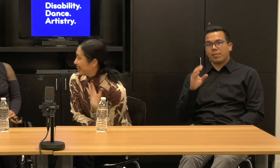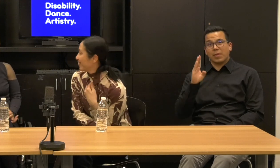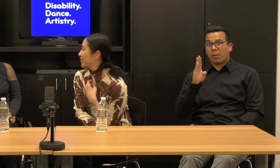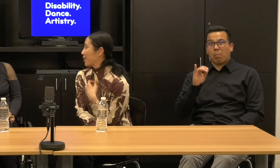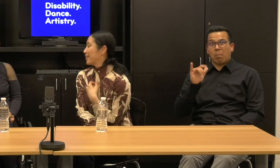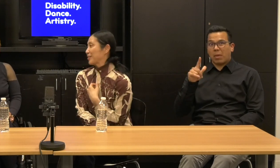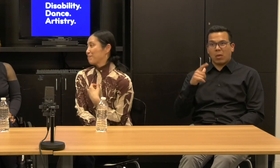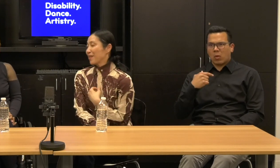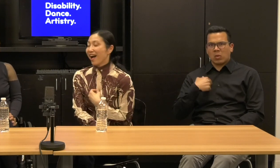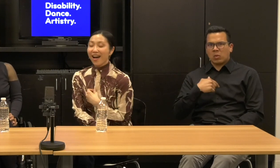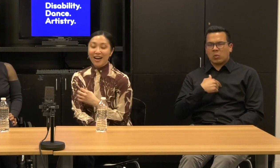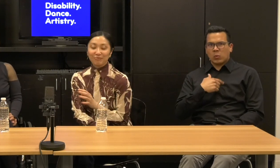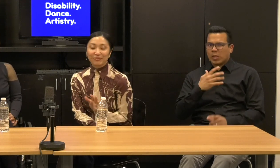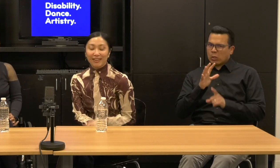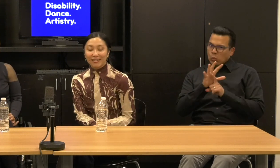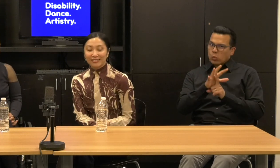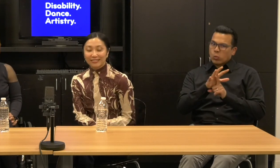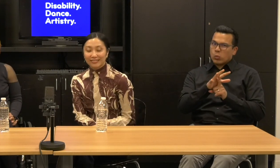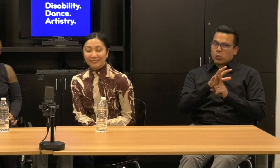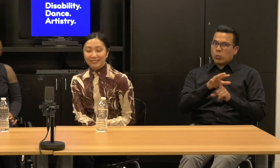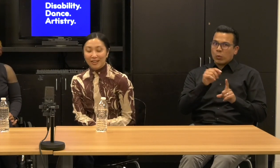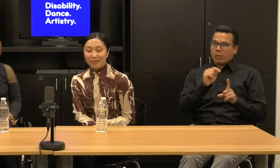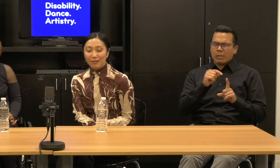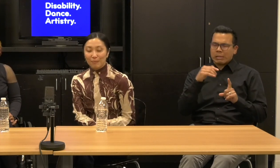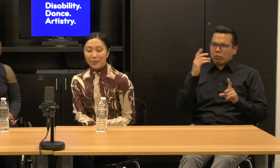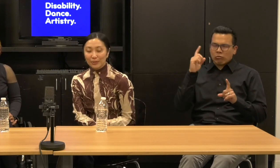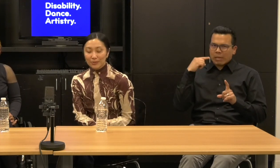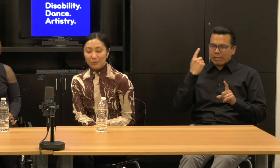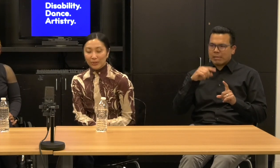It was crazy.